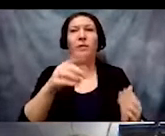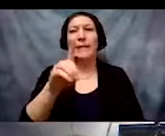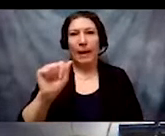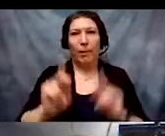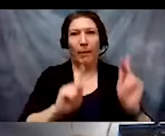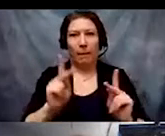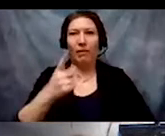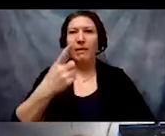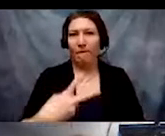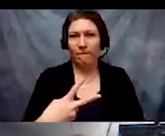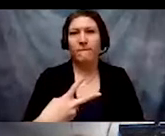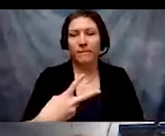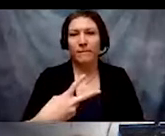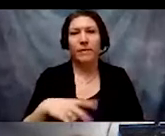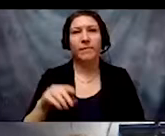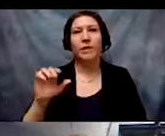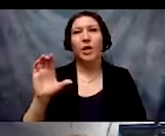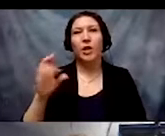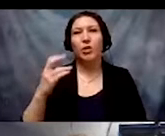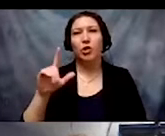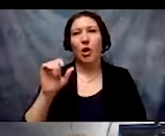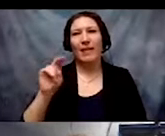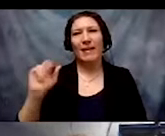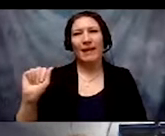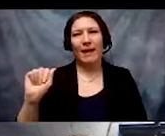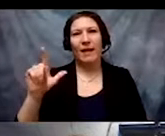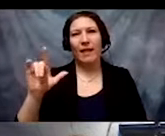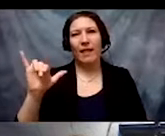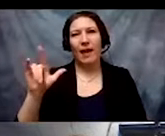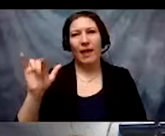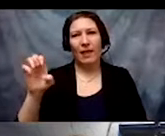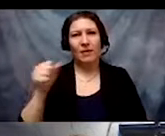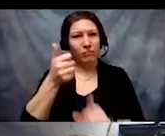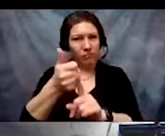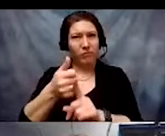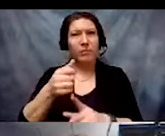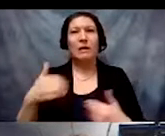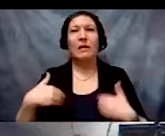Charleena Lyles shown here on the slide was a young black mother with